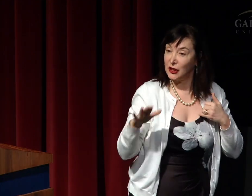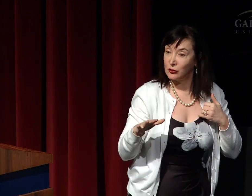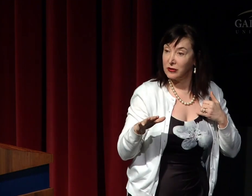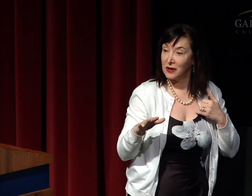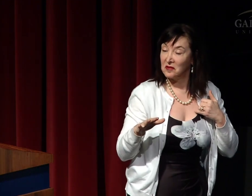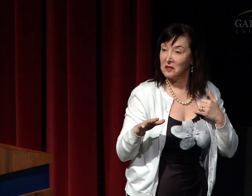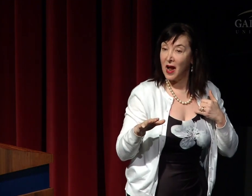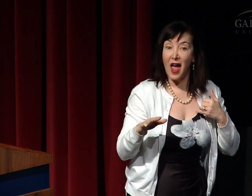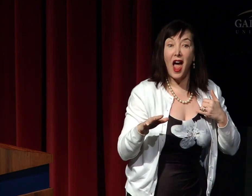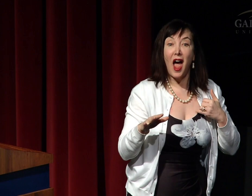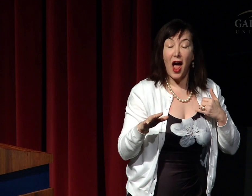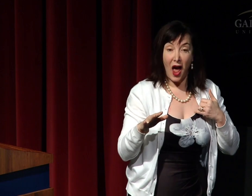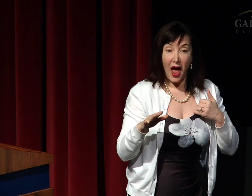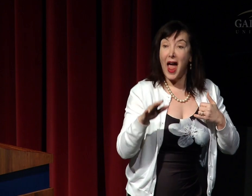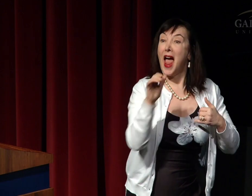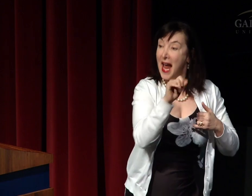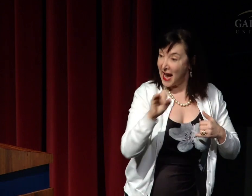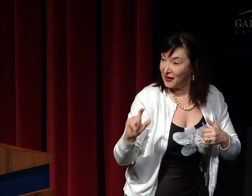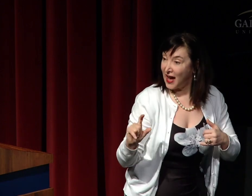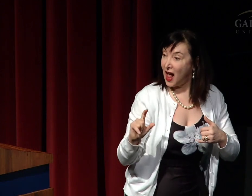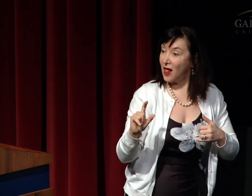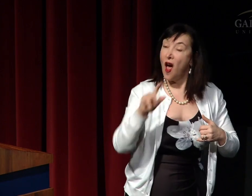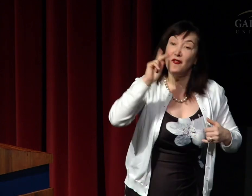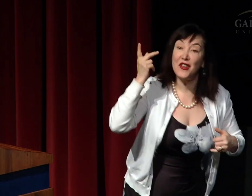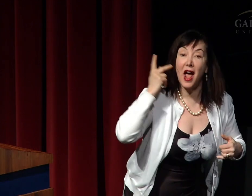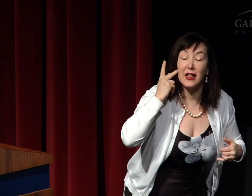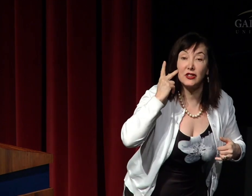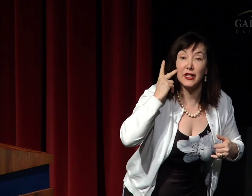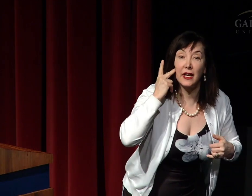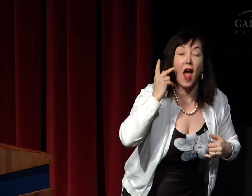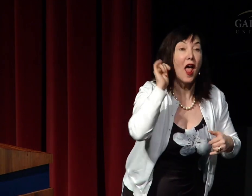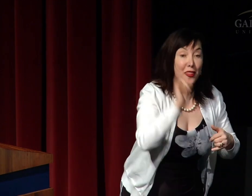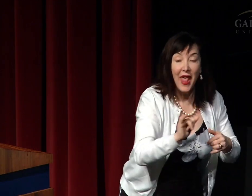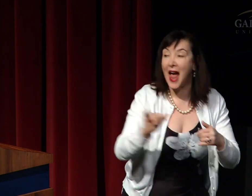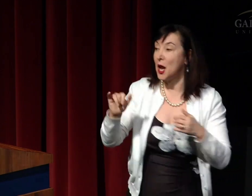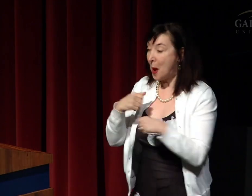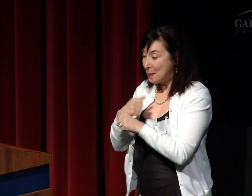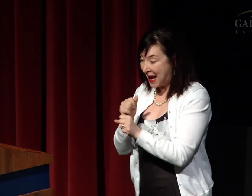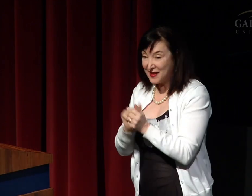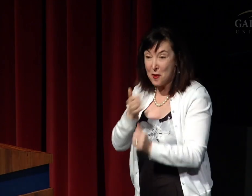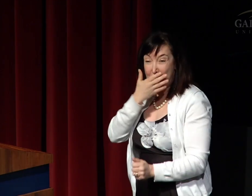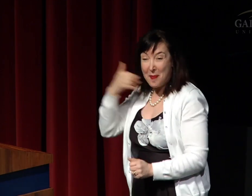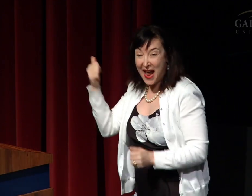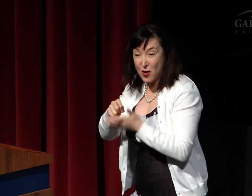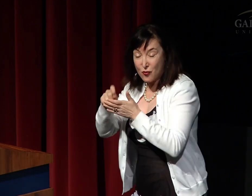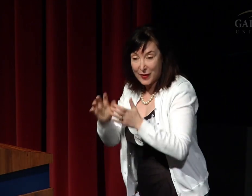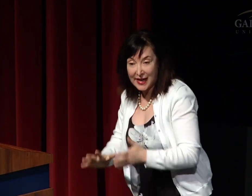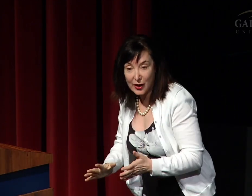that phonological training, if they only have ASL phonological exposure, they end up being better readers and writers.